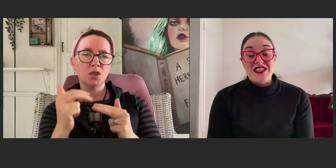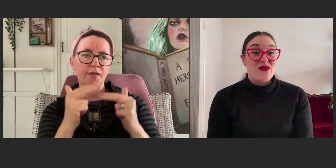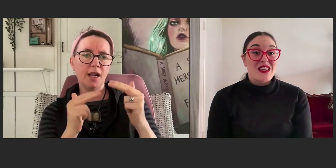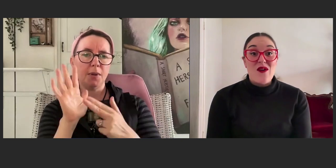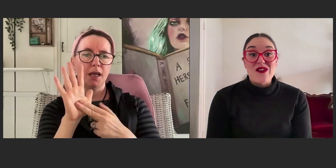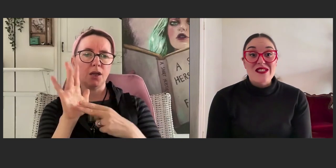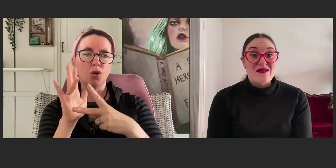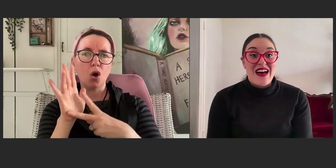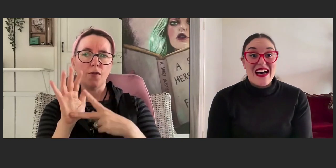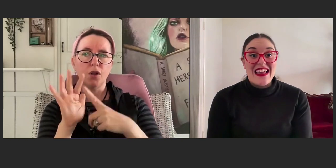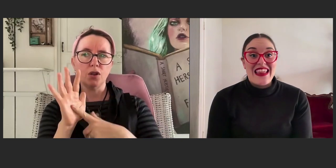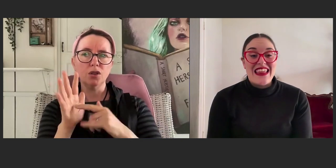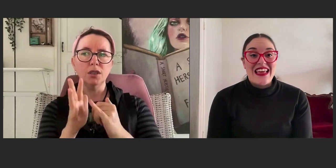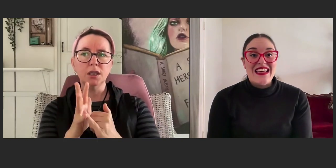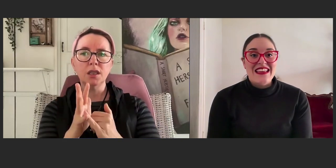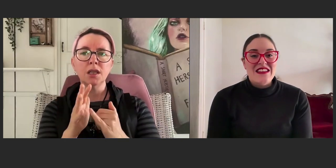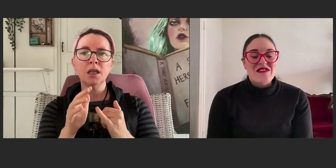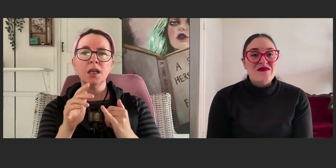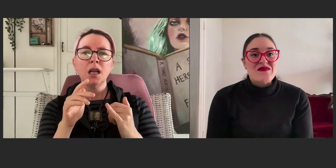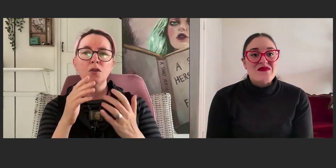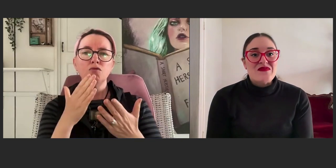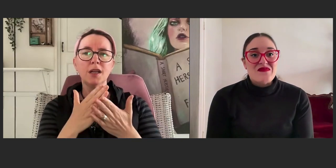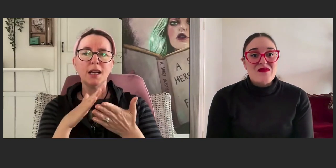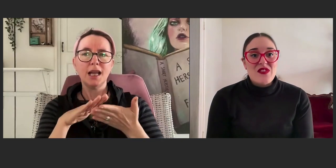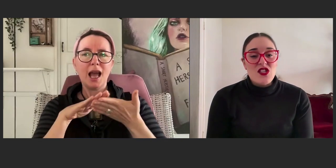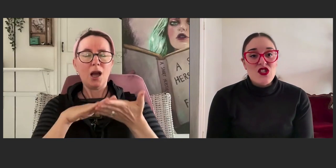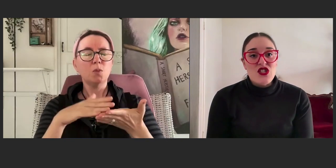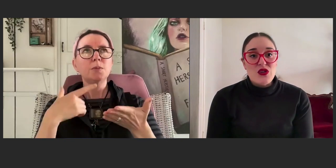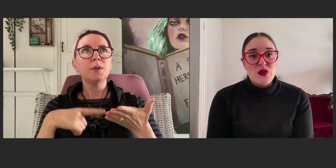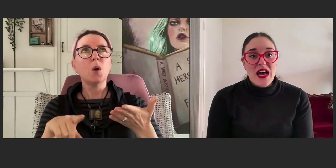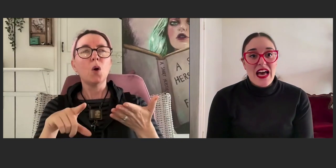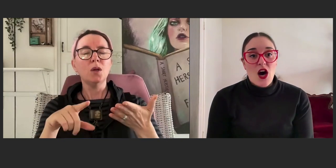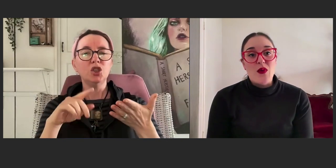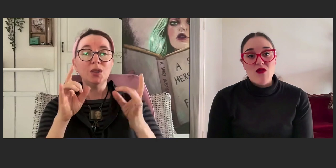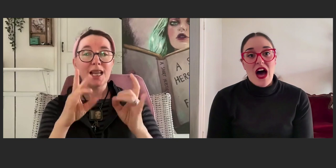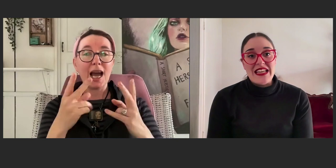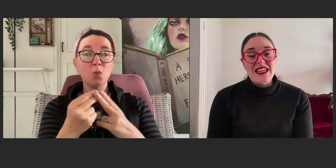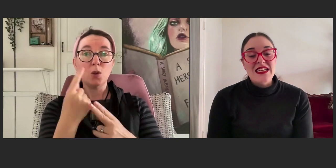It's a really awesome thing to help with writing.